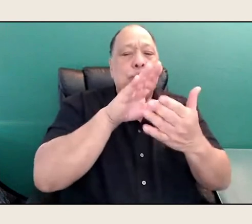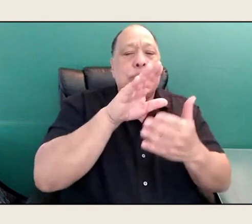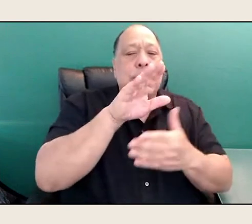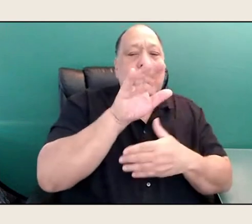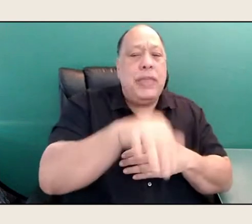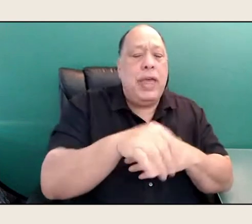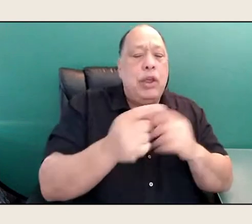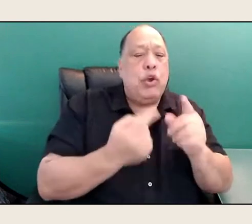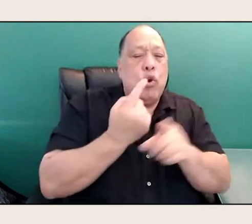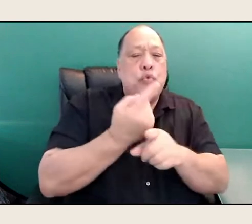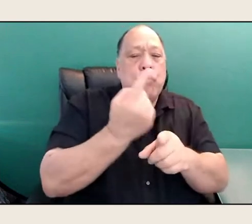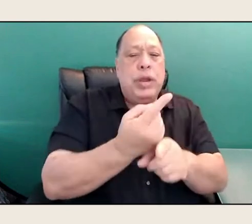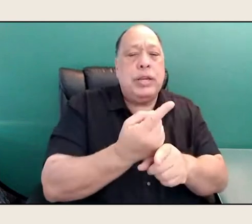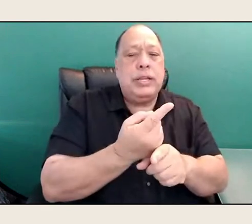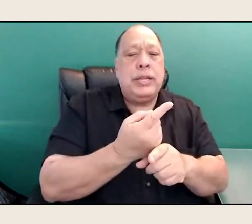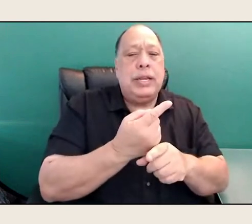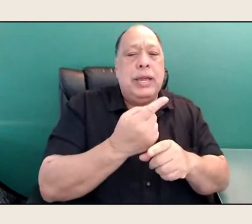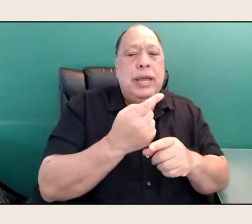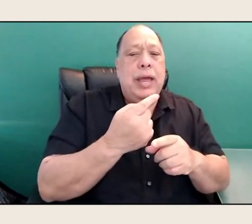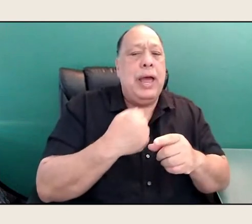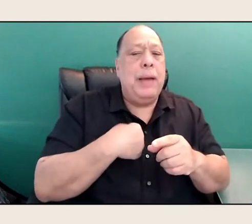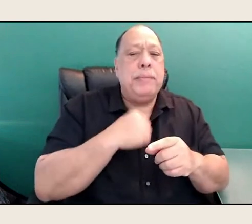except I'm not sure that I have the best answer.